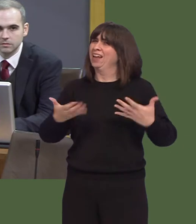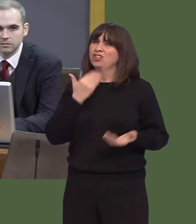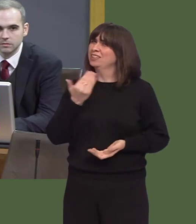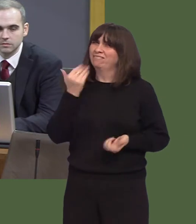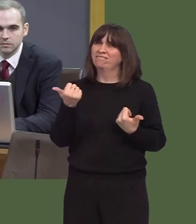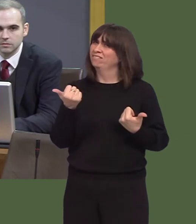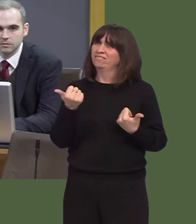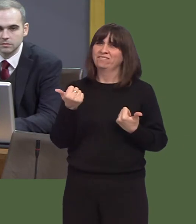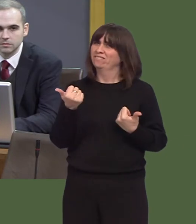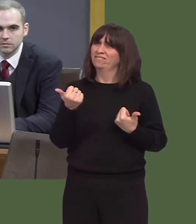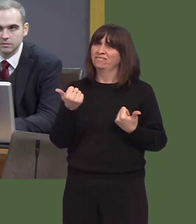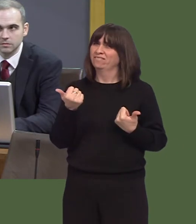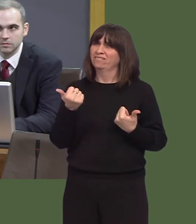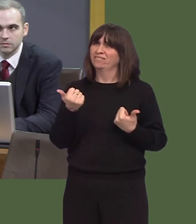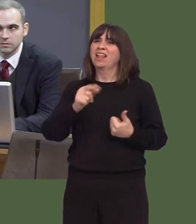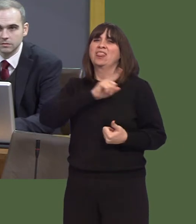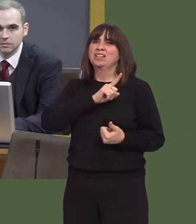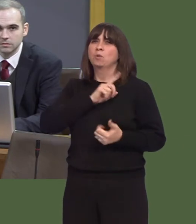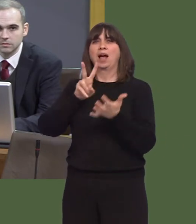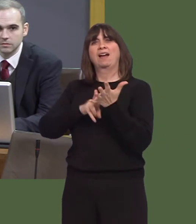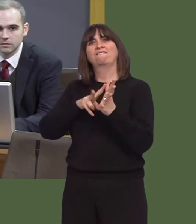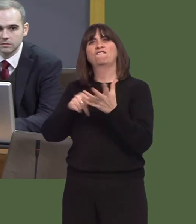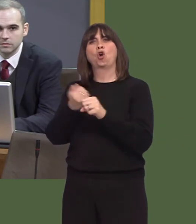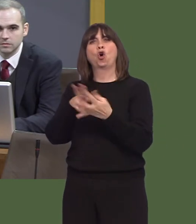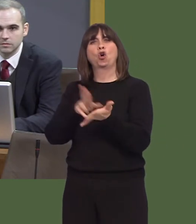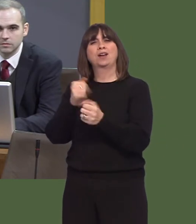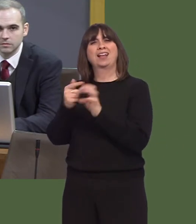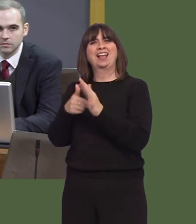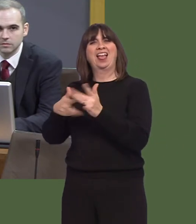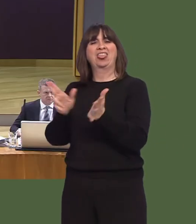Isn't that why we had an apology from Vaughan Gething for cancelled operations?